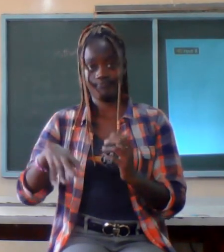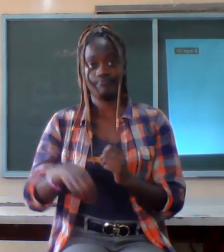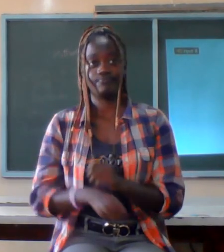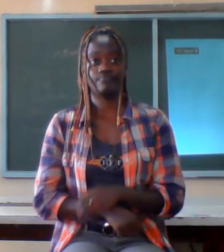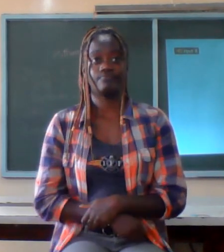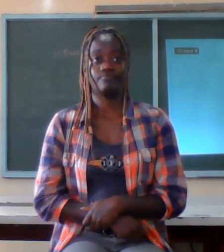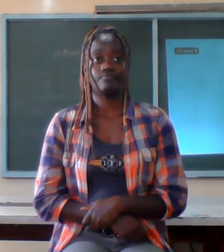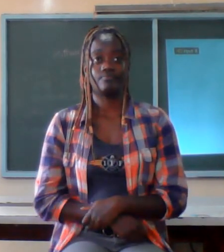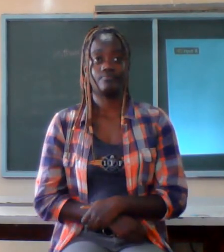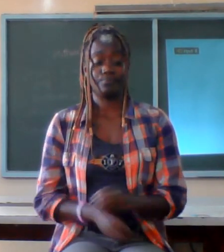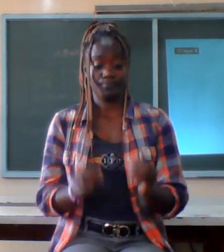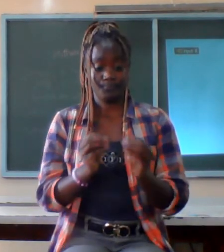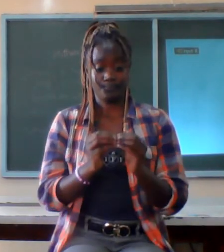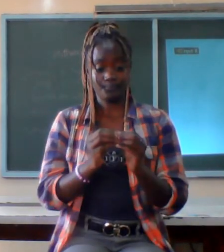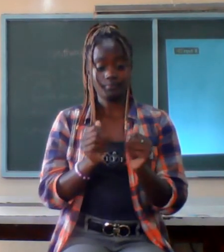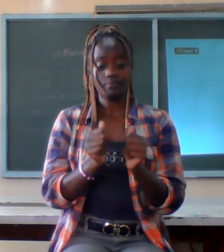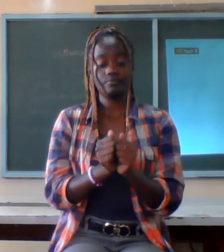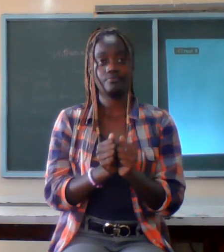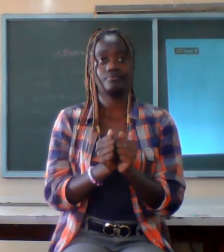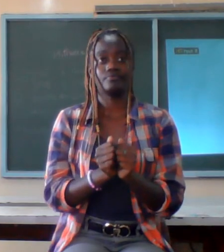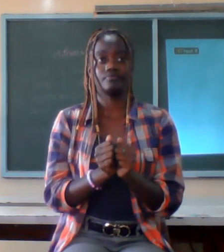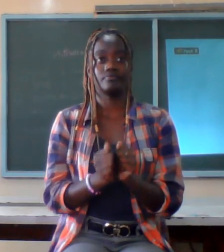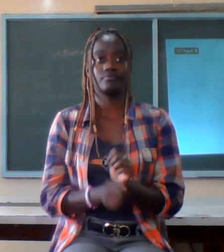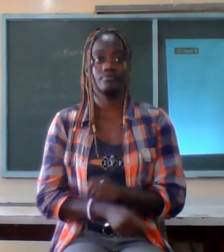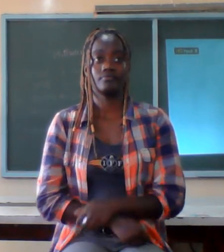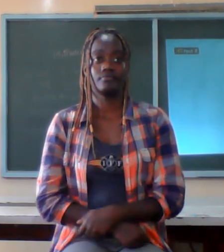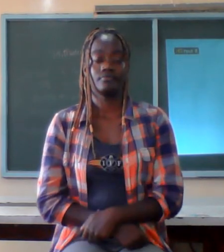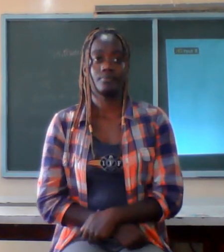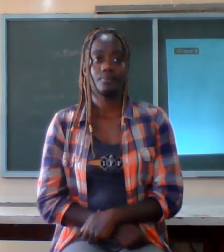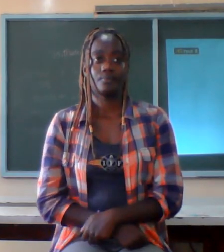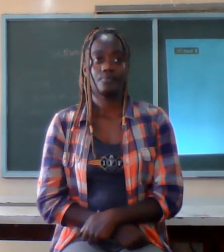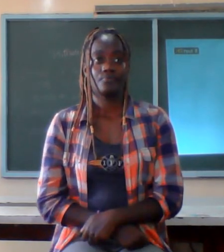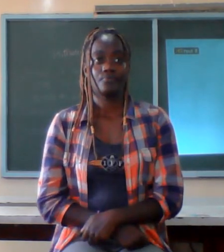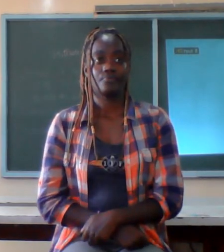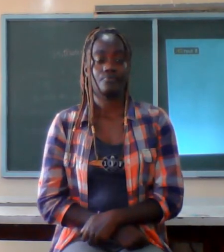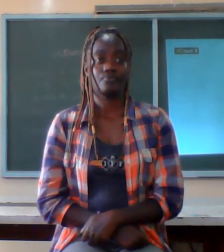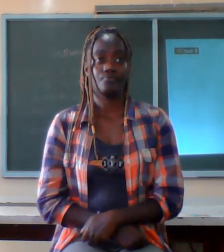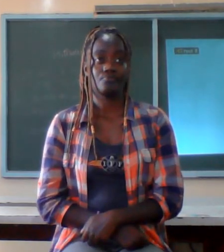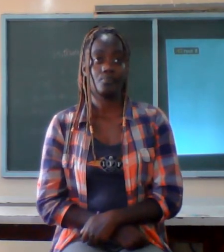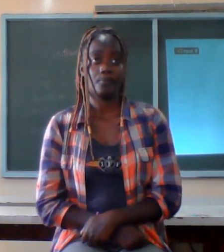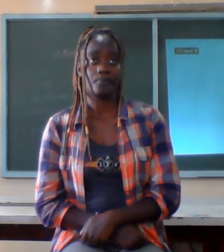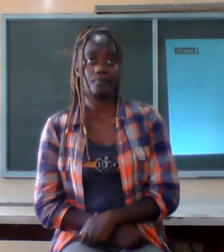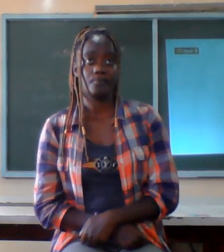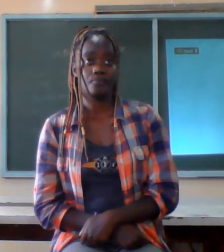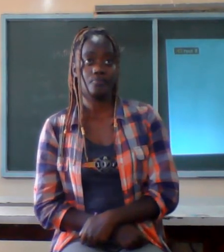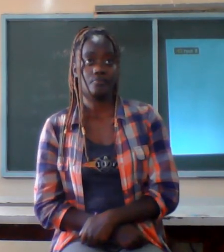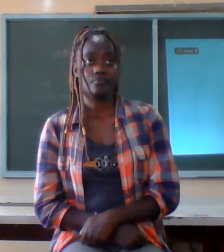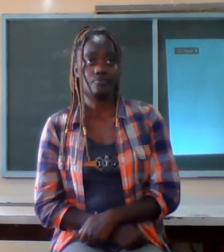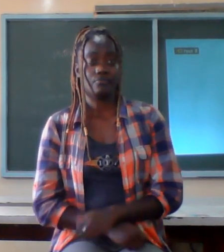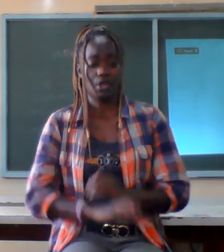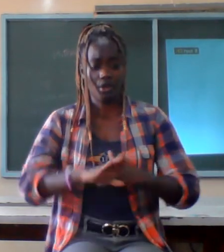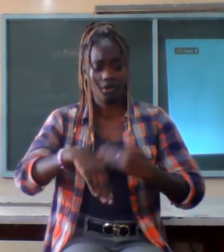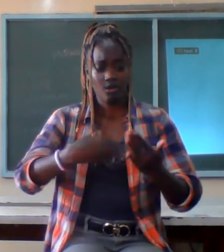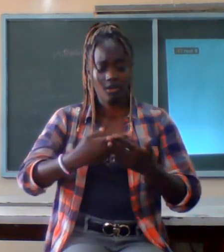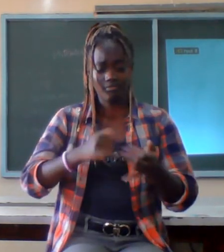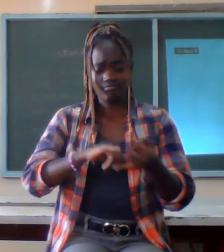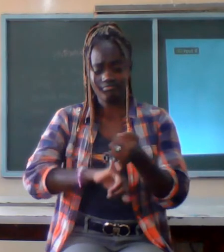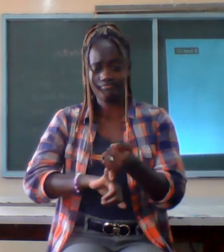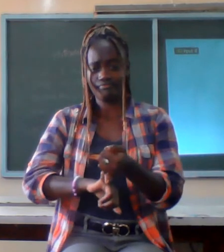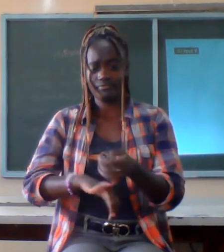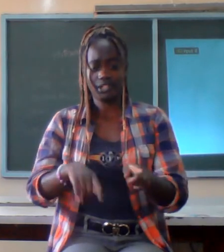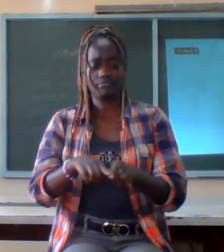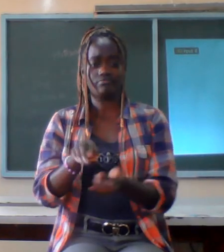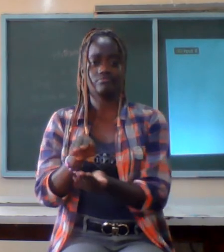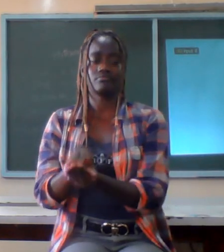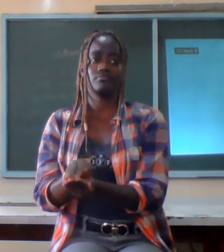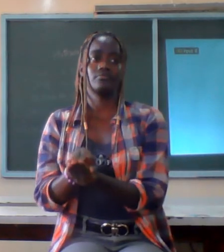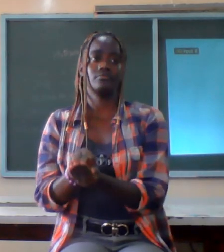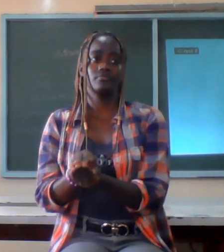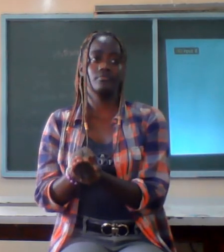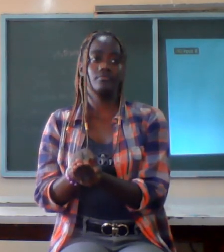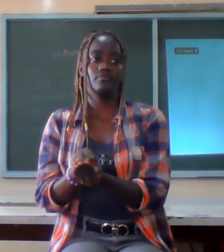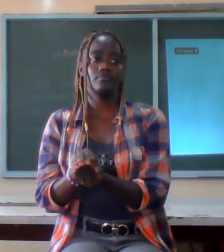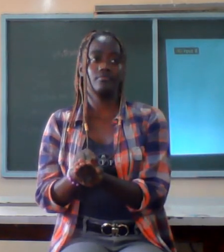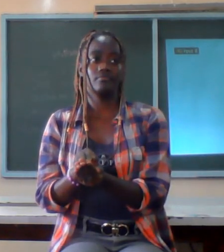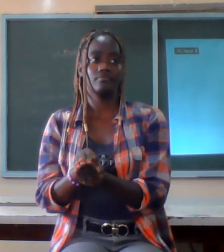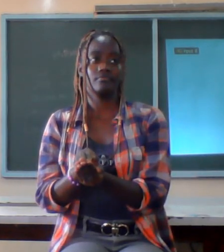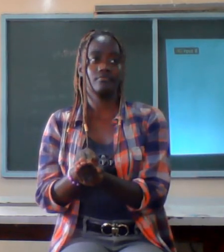to 10. every marriage has a price to pay marriage is like a bank account